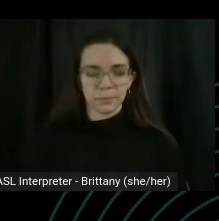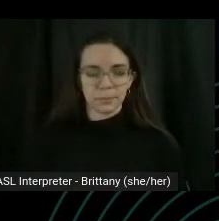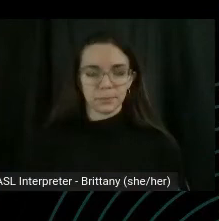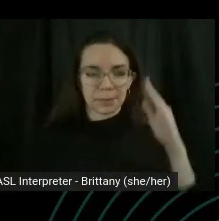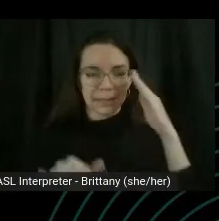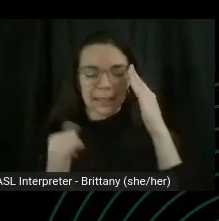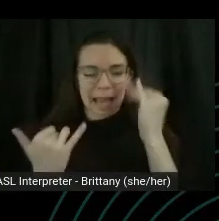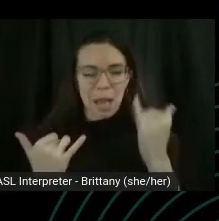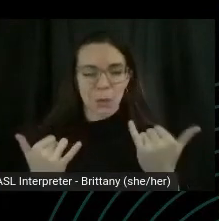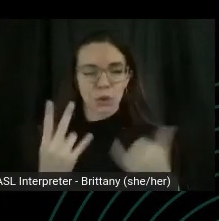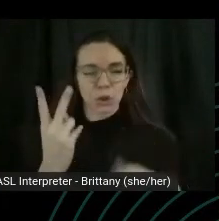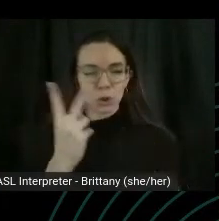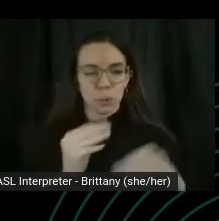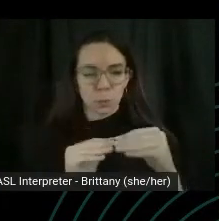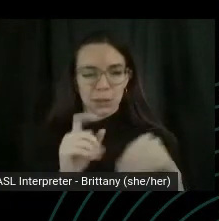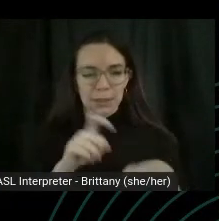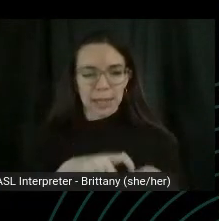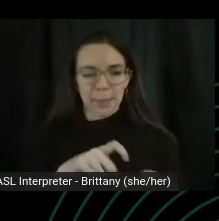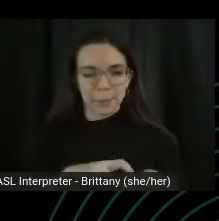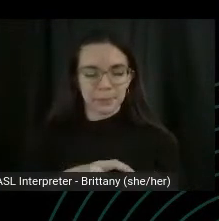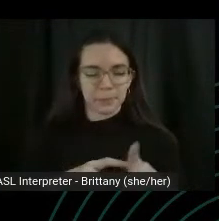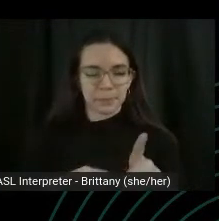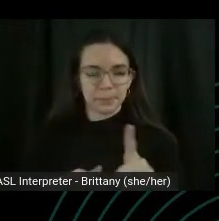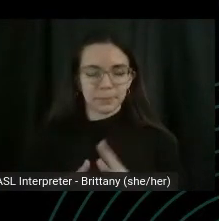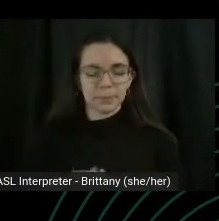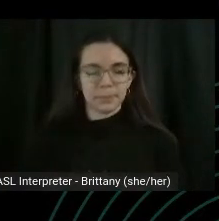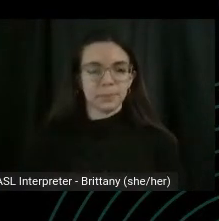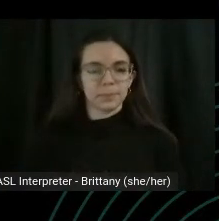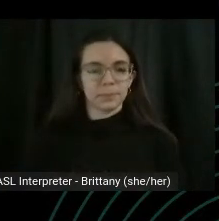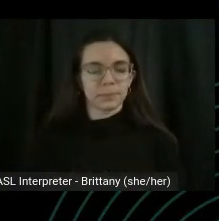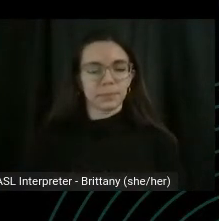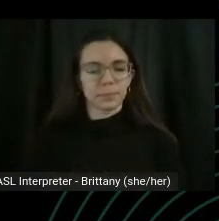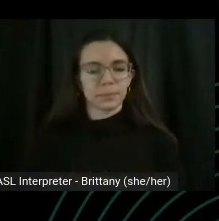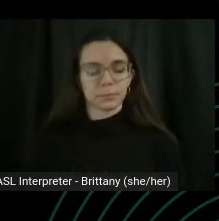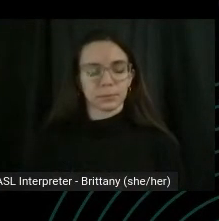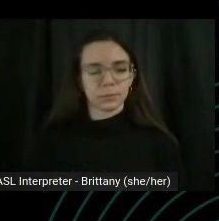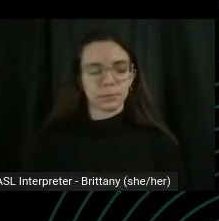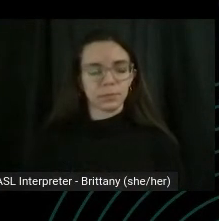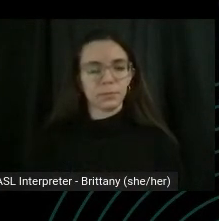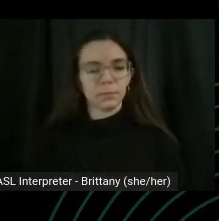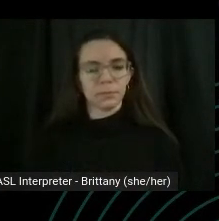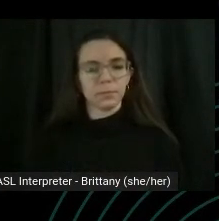times, reaching out other side, Reach Out.